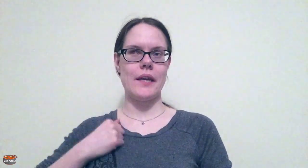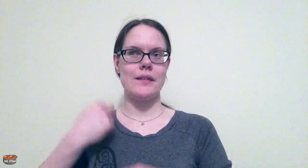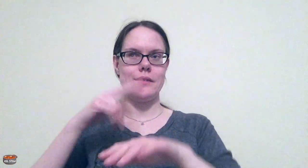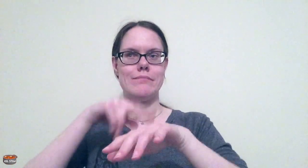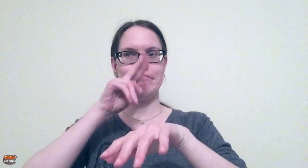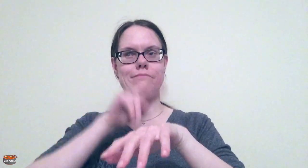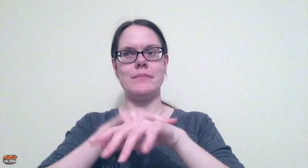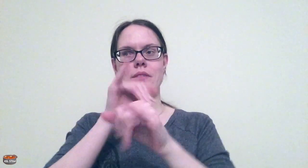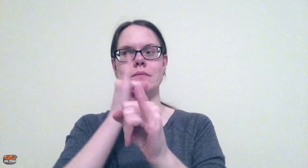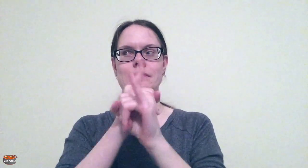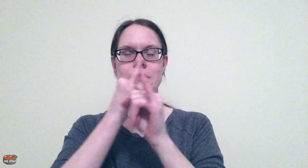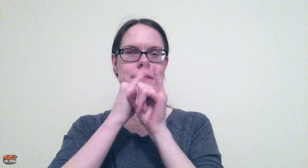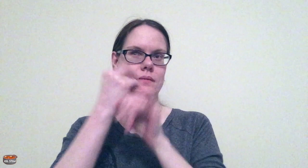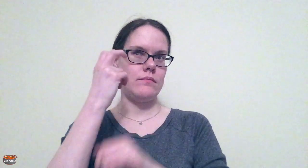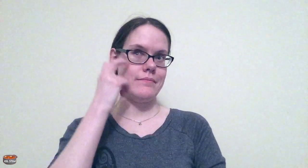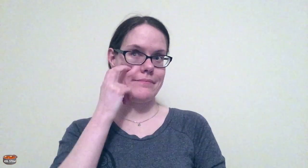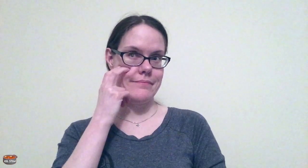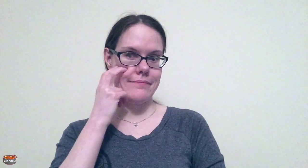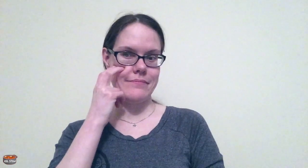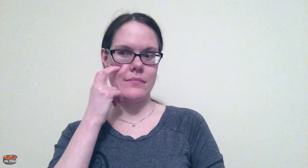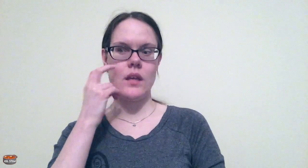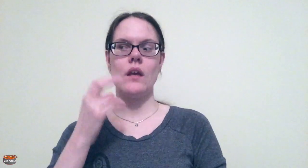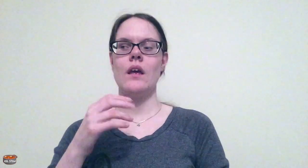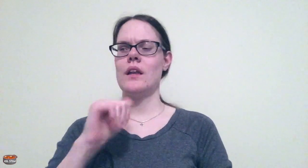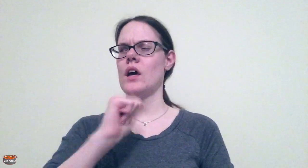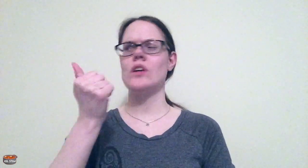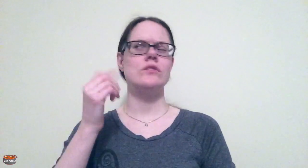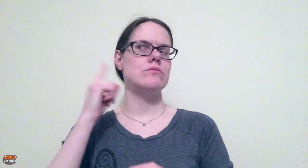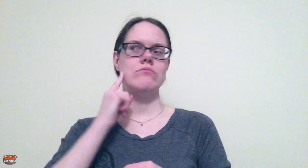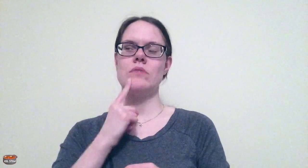member in the Deaf-Blind community such as the Canadian National Institute